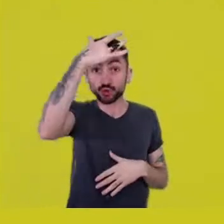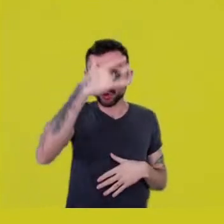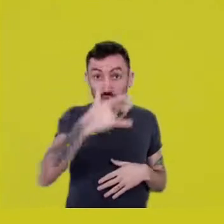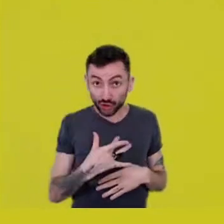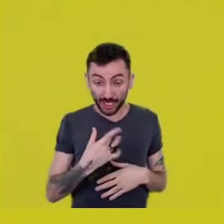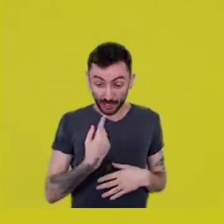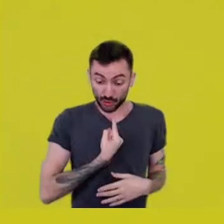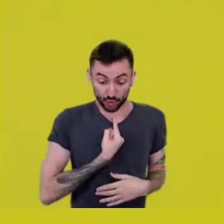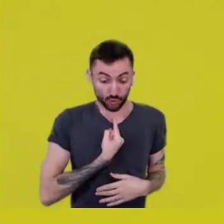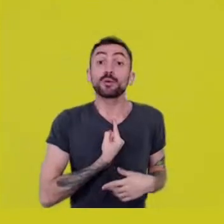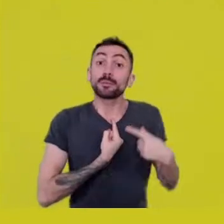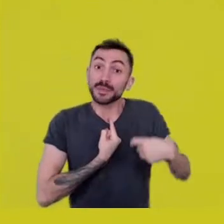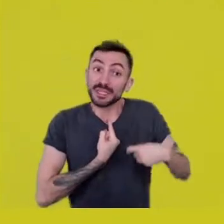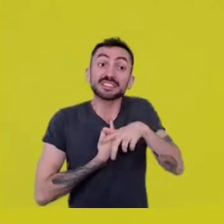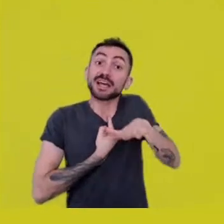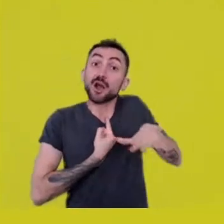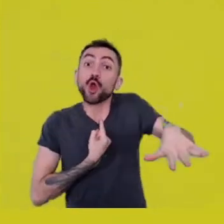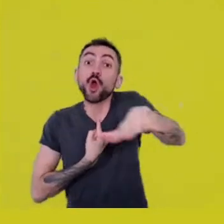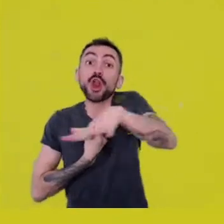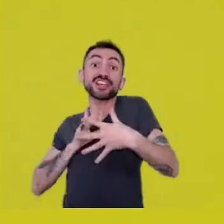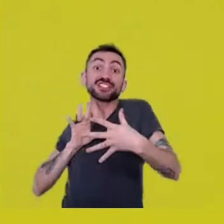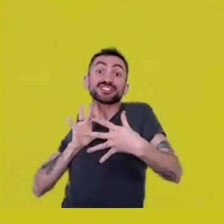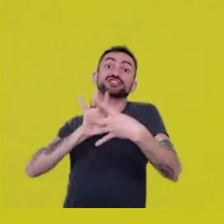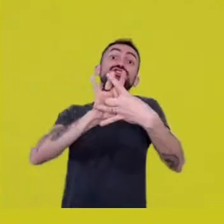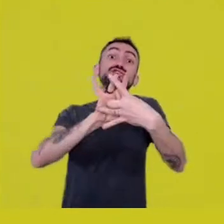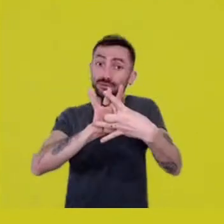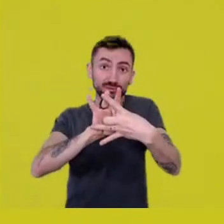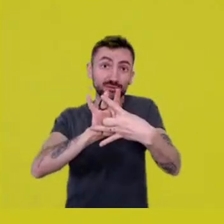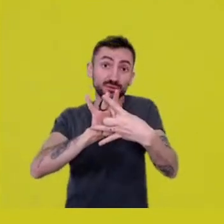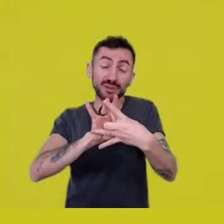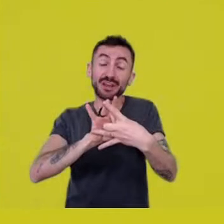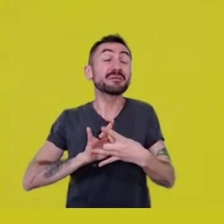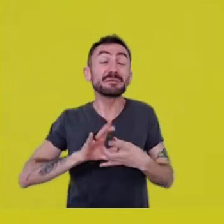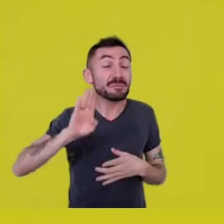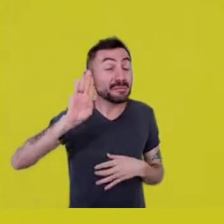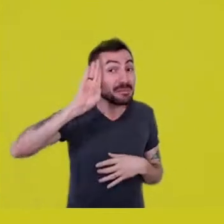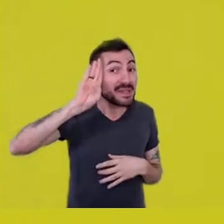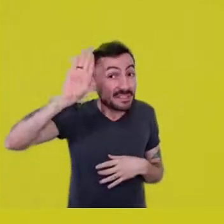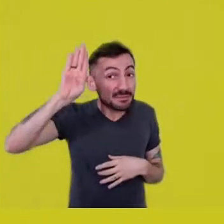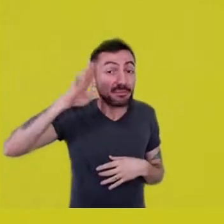should be one of our quests. -Tasks.